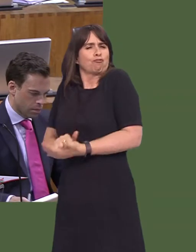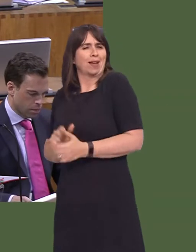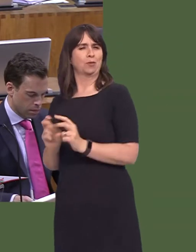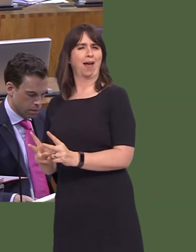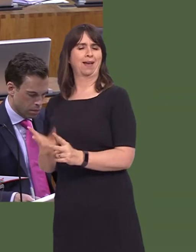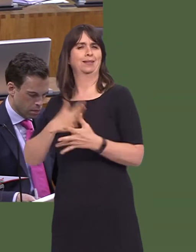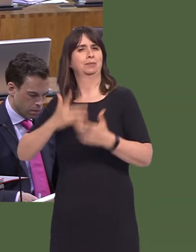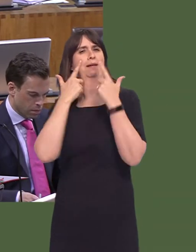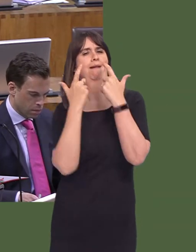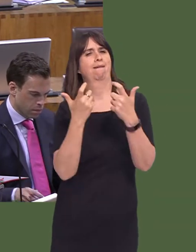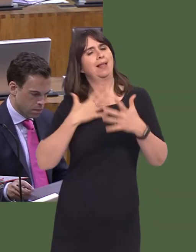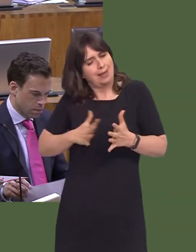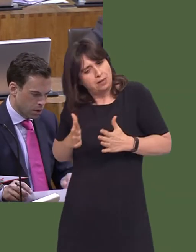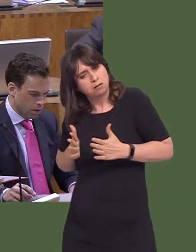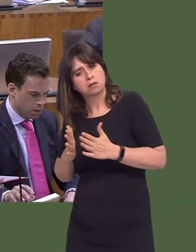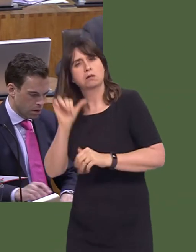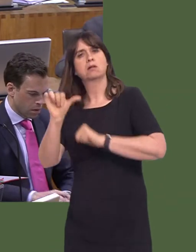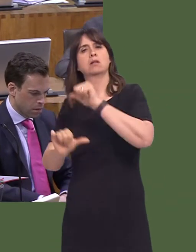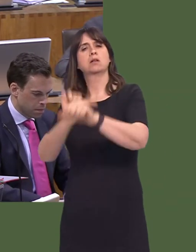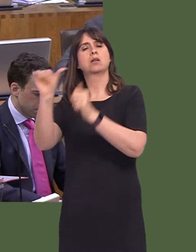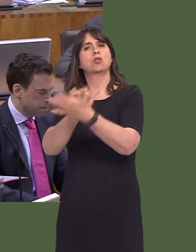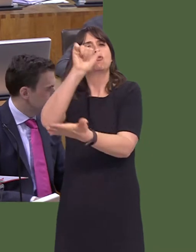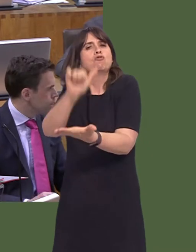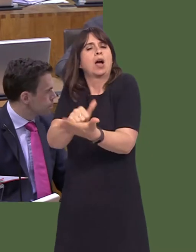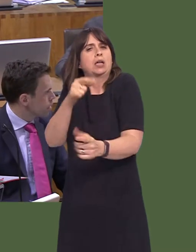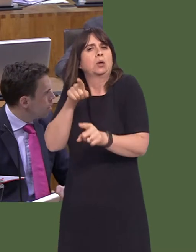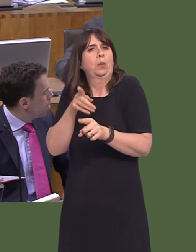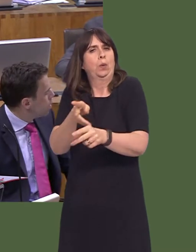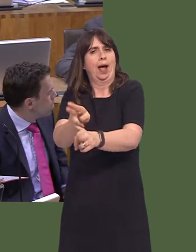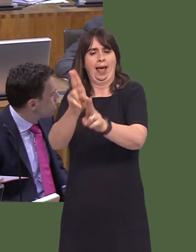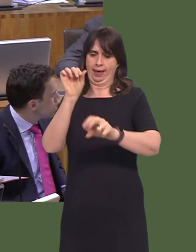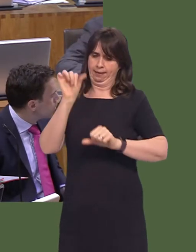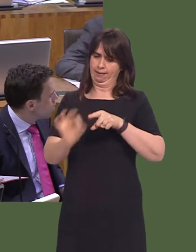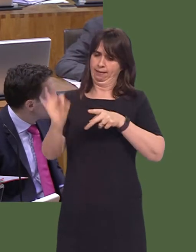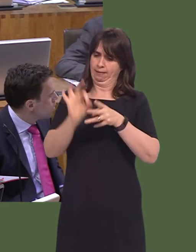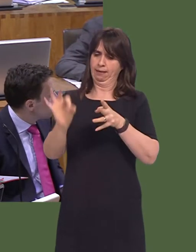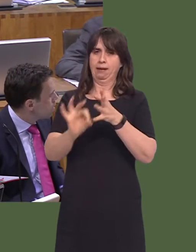backbenches, but I do know that there is immense pressure and strain on backbenchers, of all